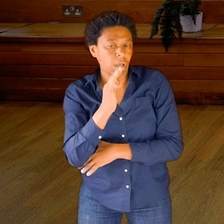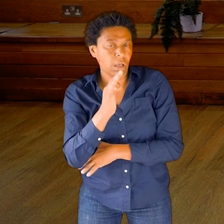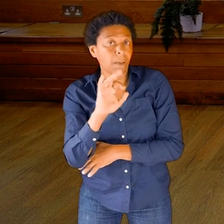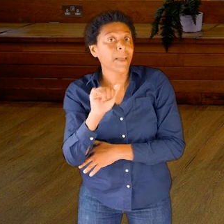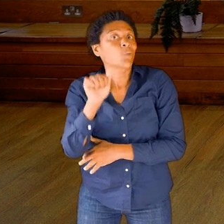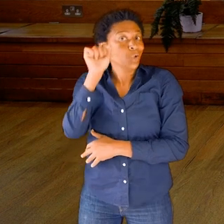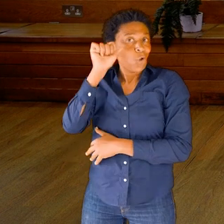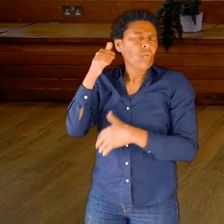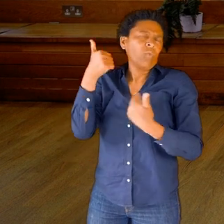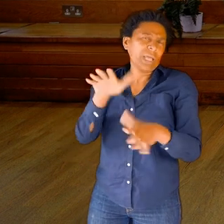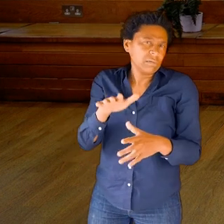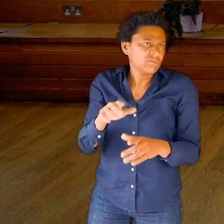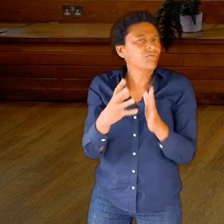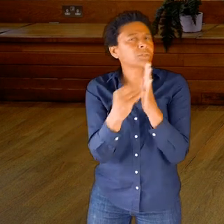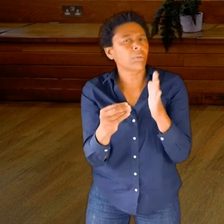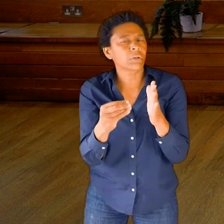that we might be familiar with.